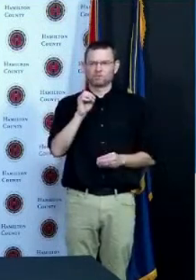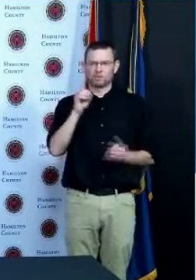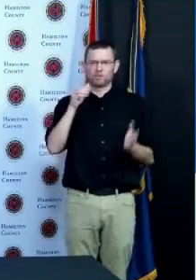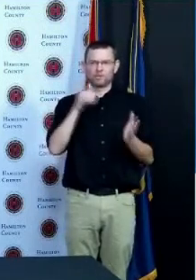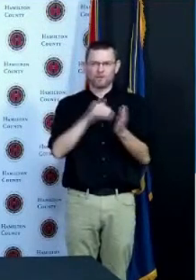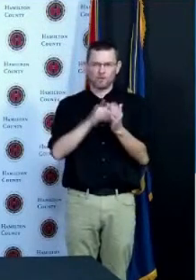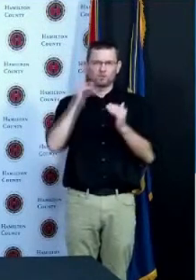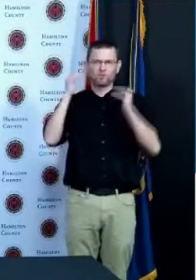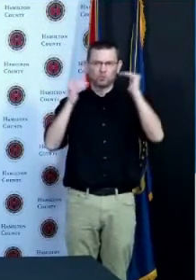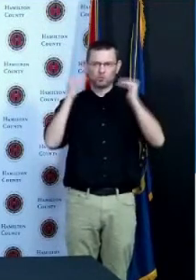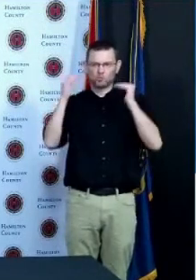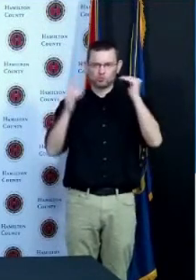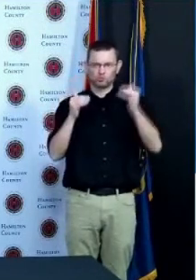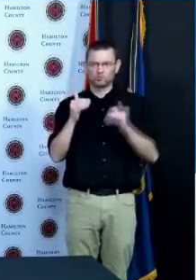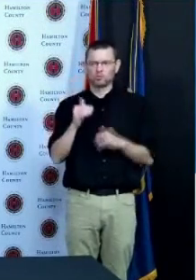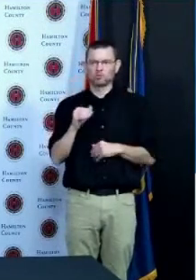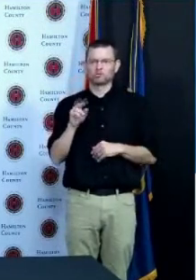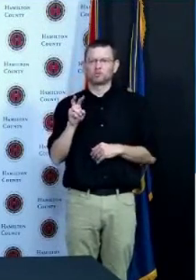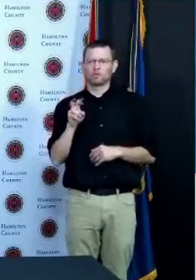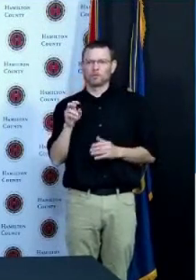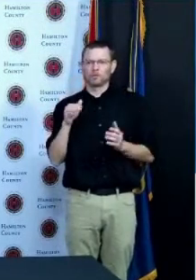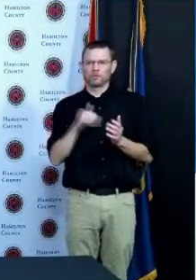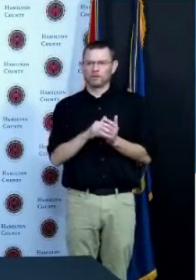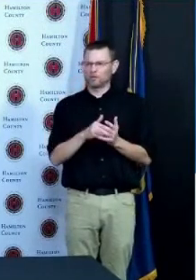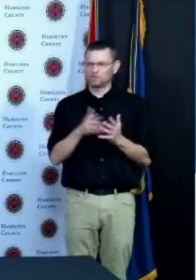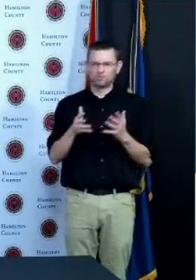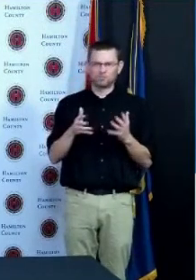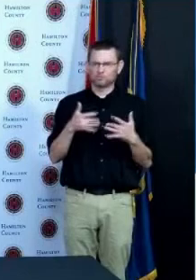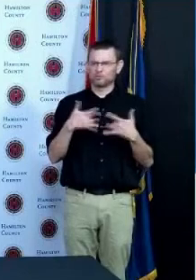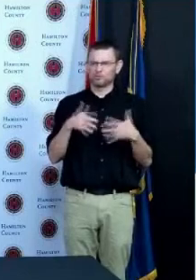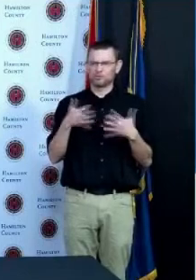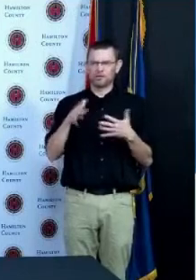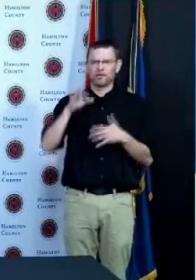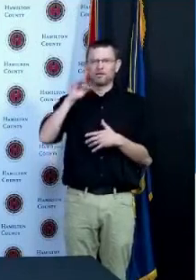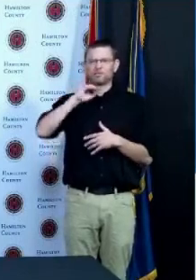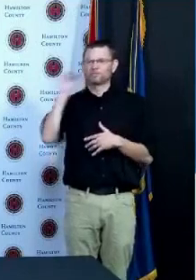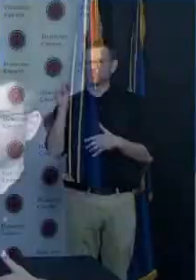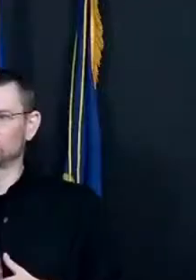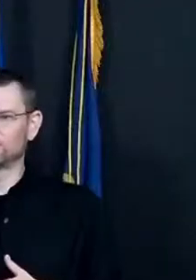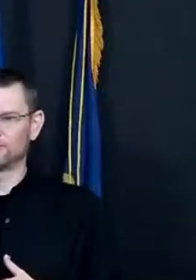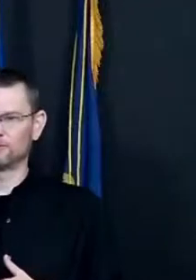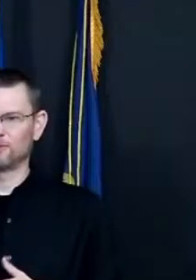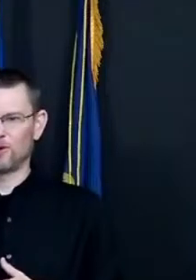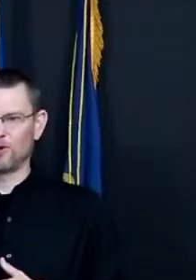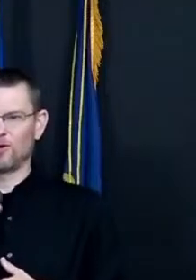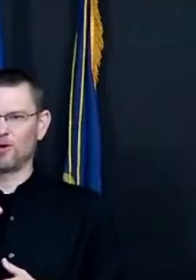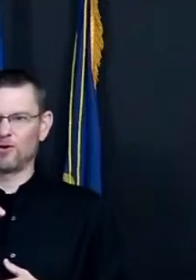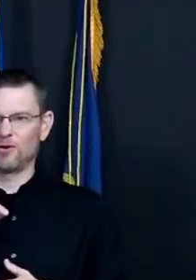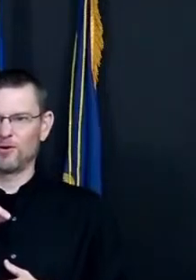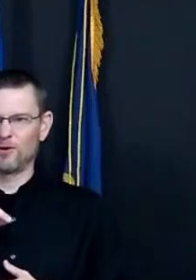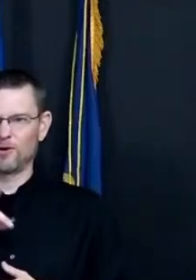aren't we already at herd immunity with those over the age of 16 so I would challenge that and